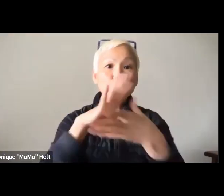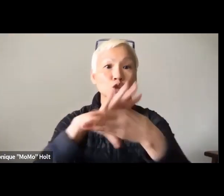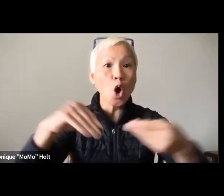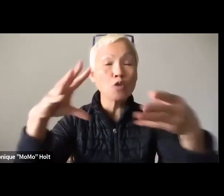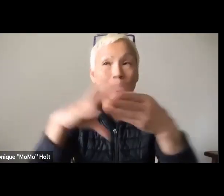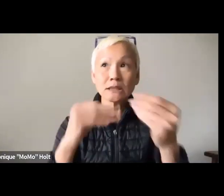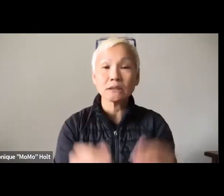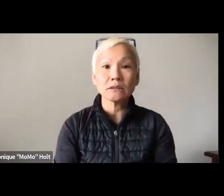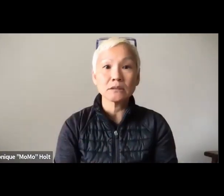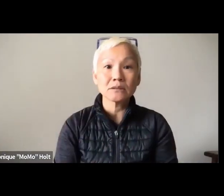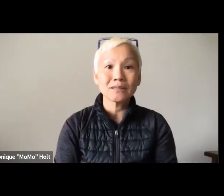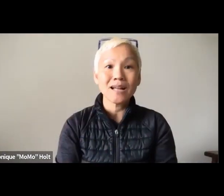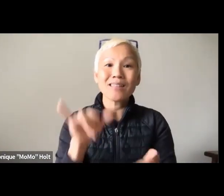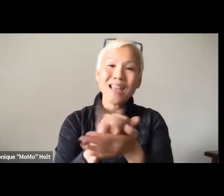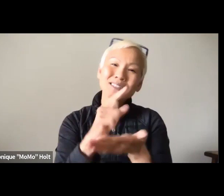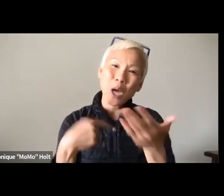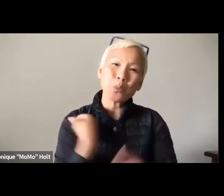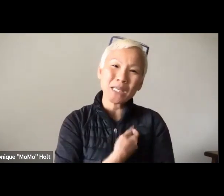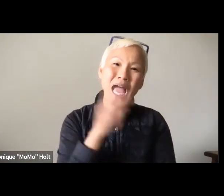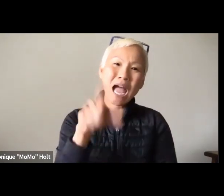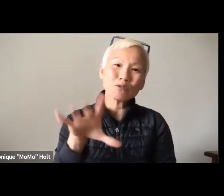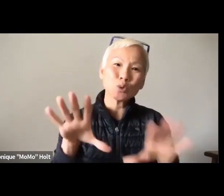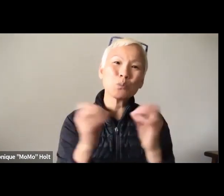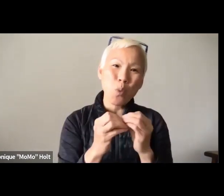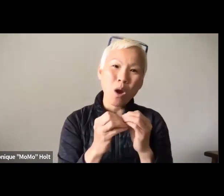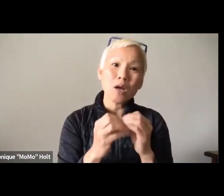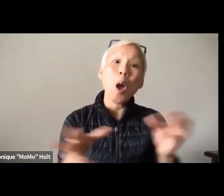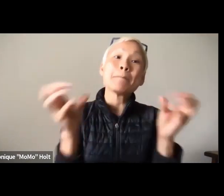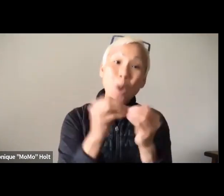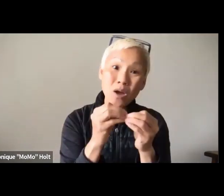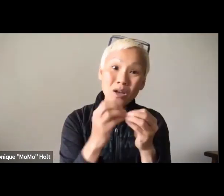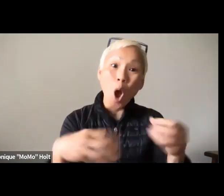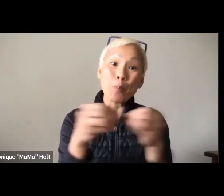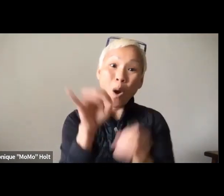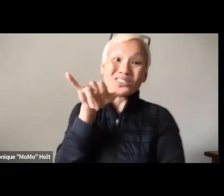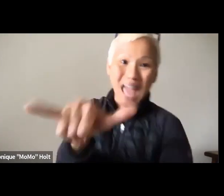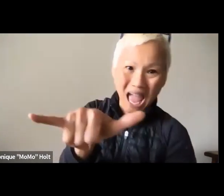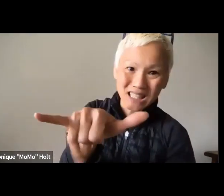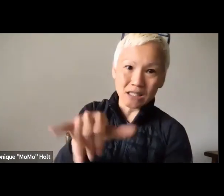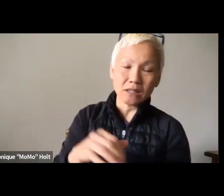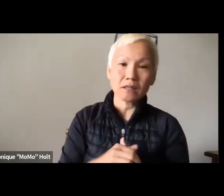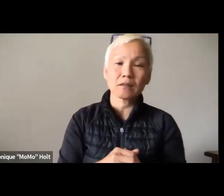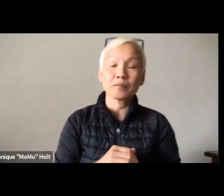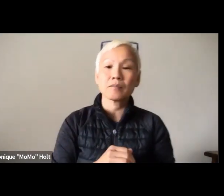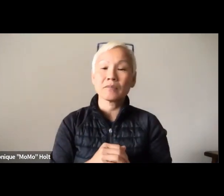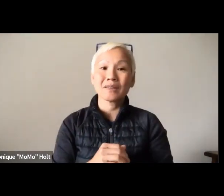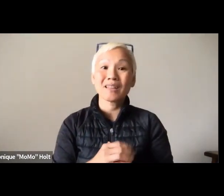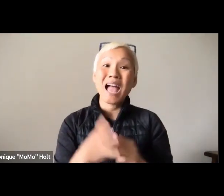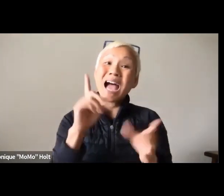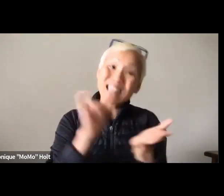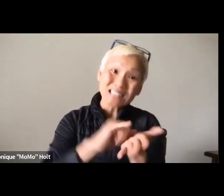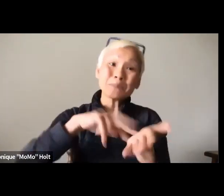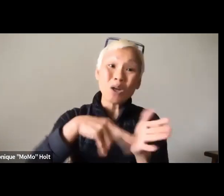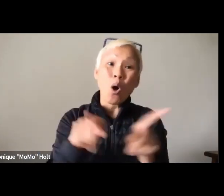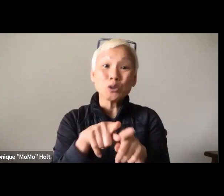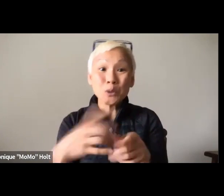in order to share our art and our stories. We've done that, and that's what we have to do more of, more and more of that.